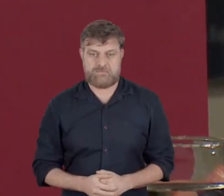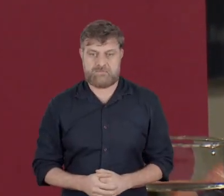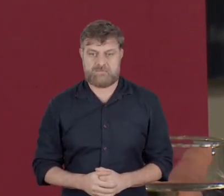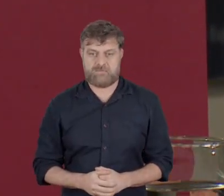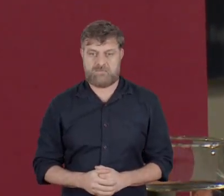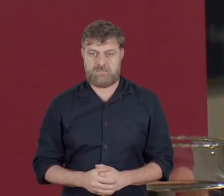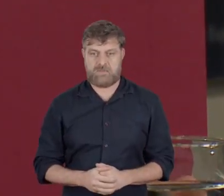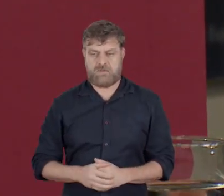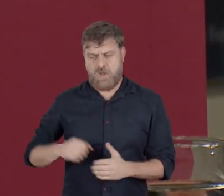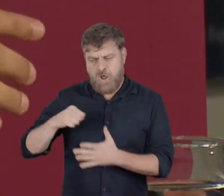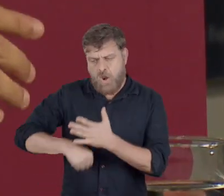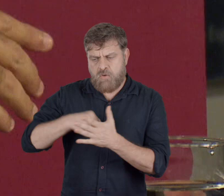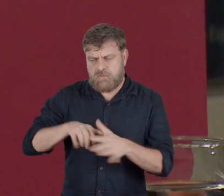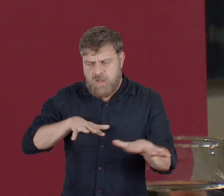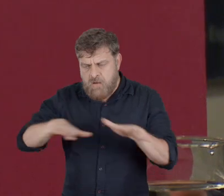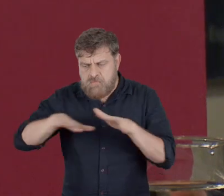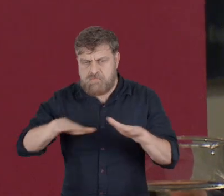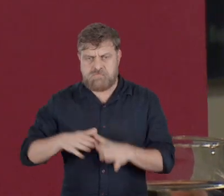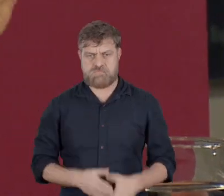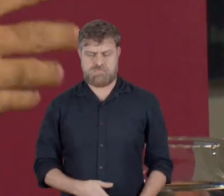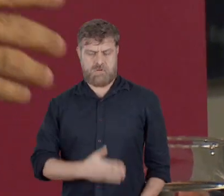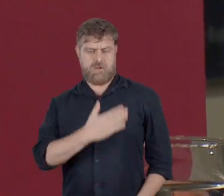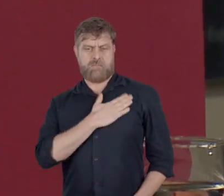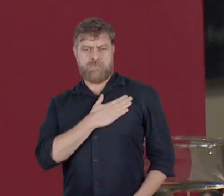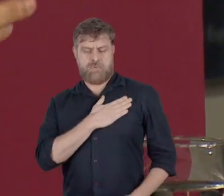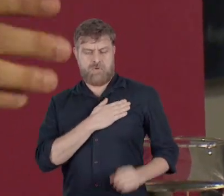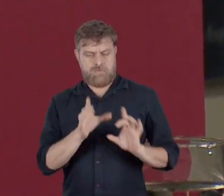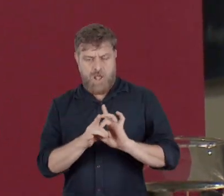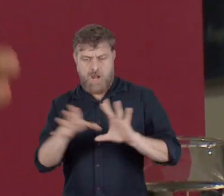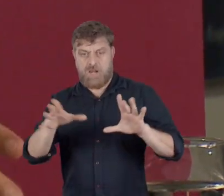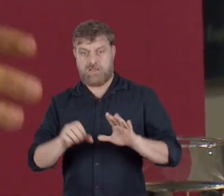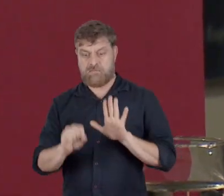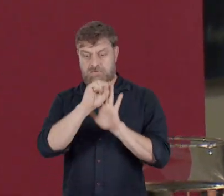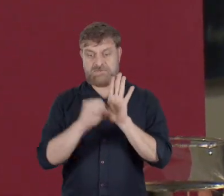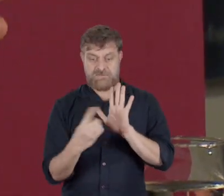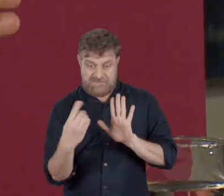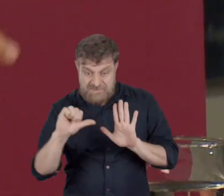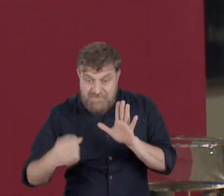There were several so-called nativist and independence movements in the 1800s.